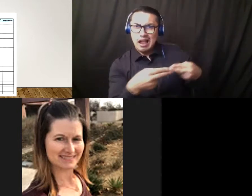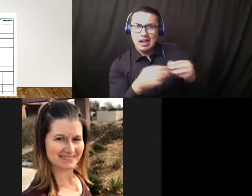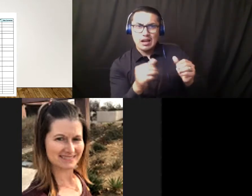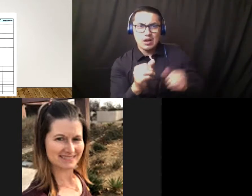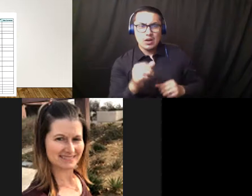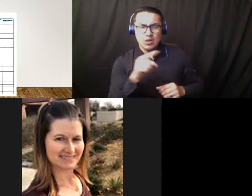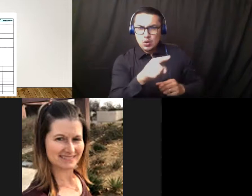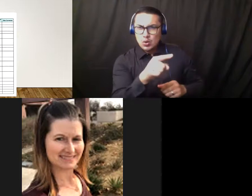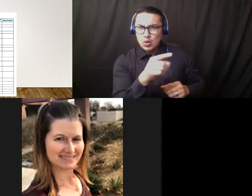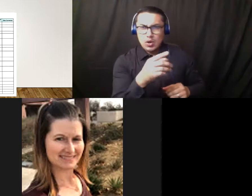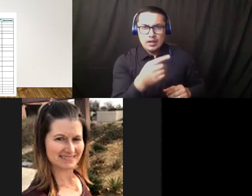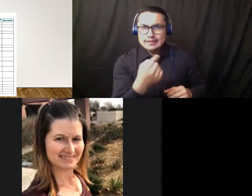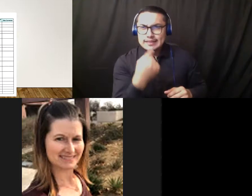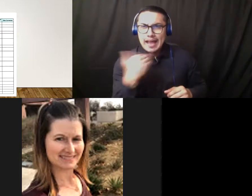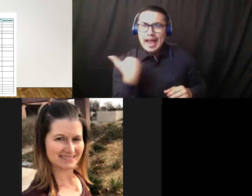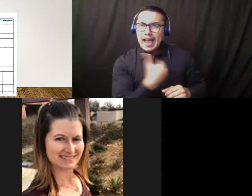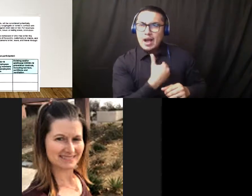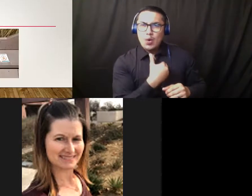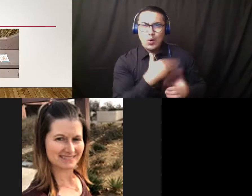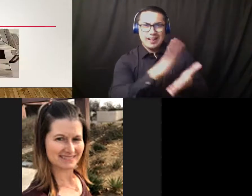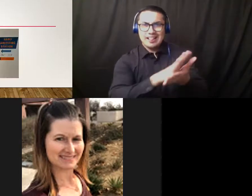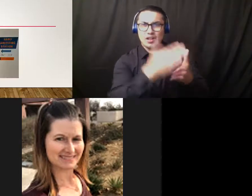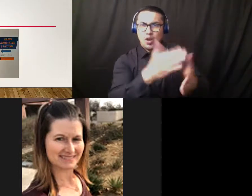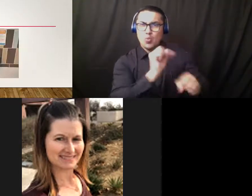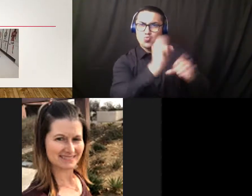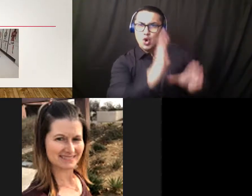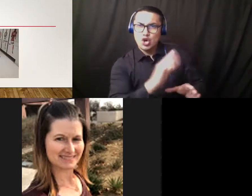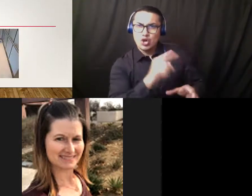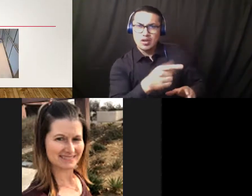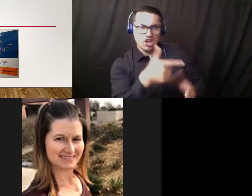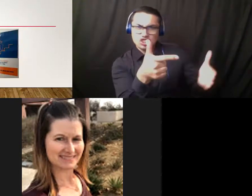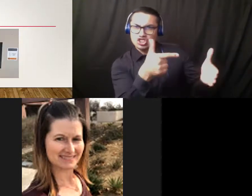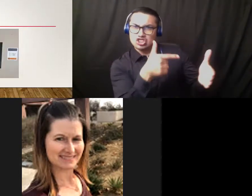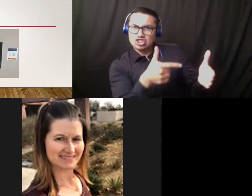our ah, custodial staff is using the uh, sprayer.